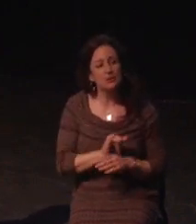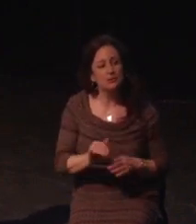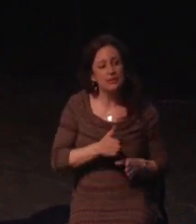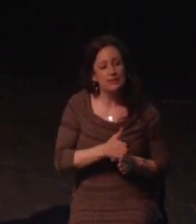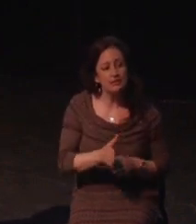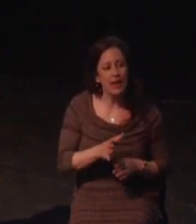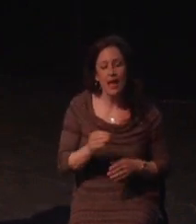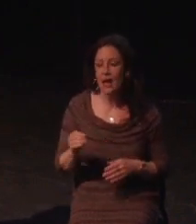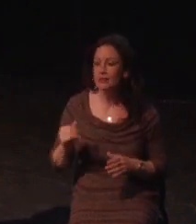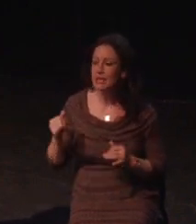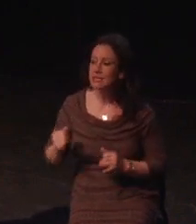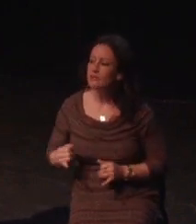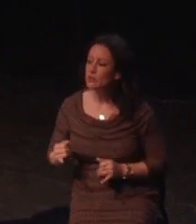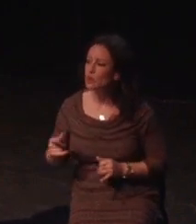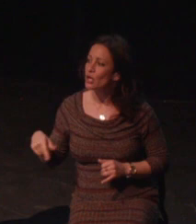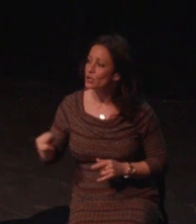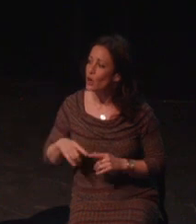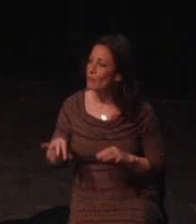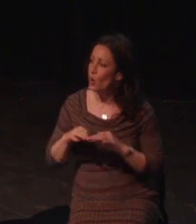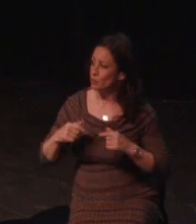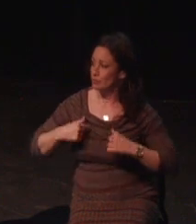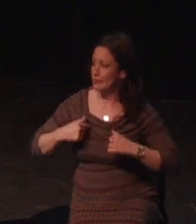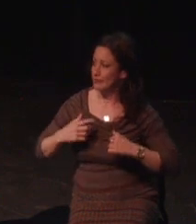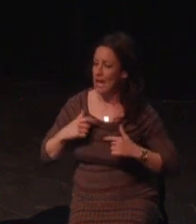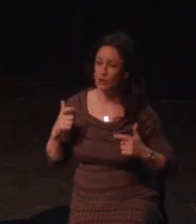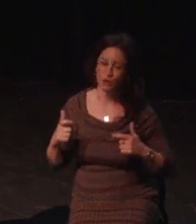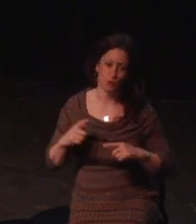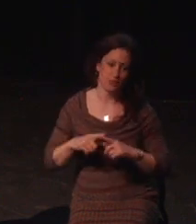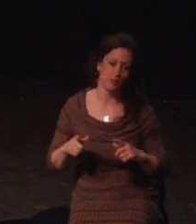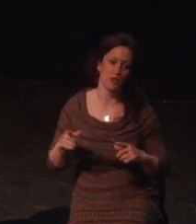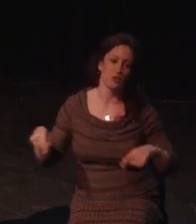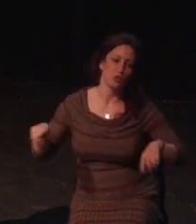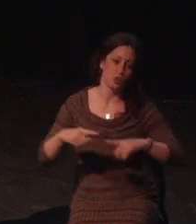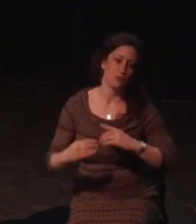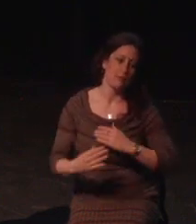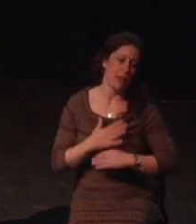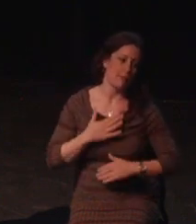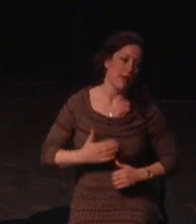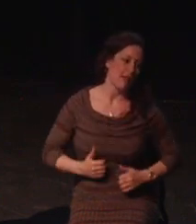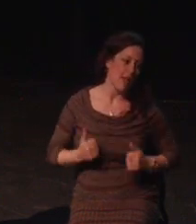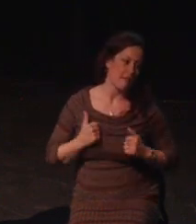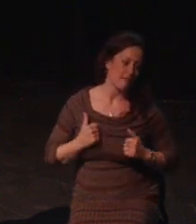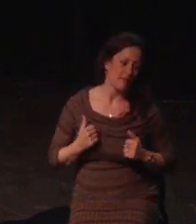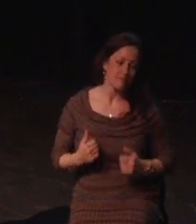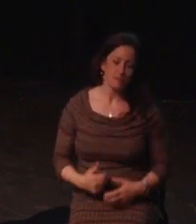Silas Michael Anthony, Kelsey Firehot, and my friend Chris, Deaf Gamers TV.